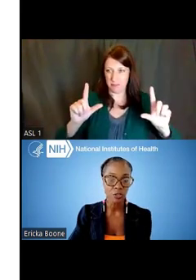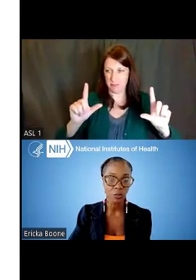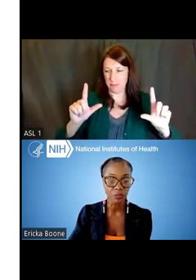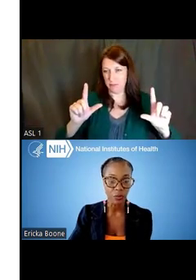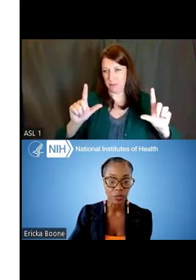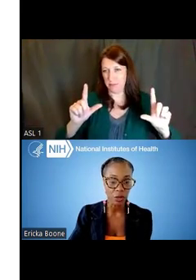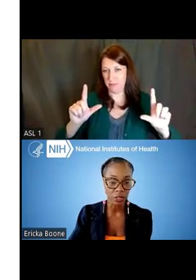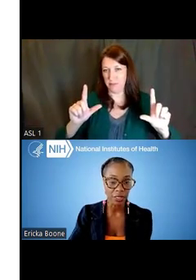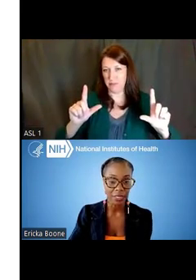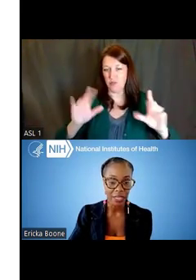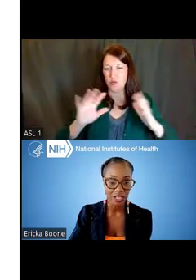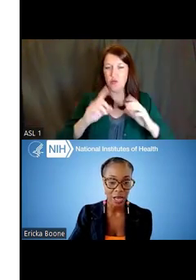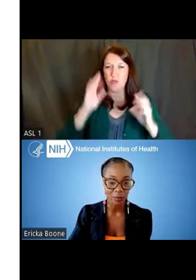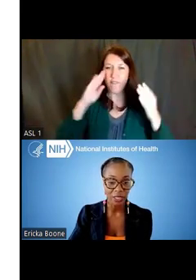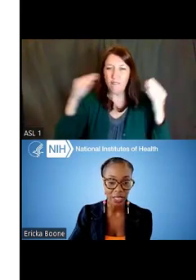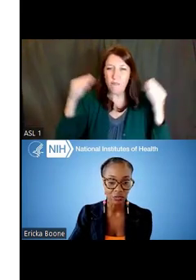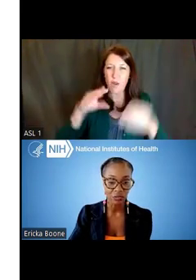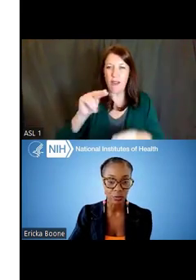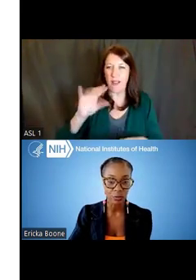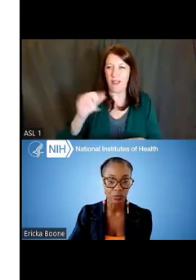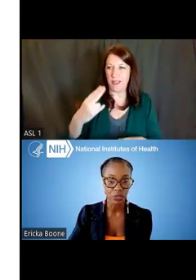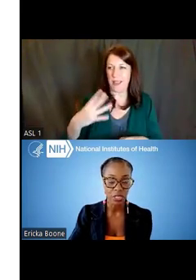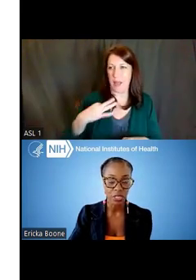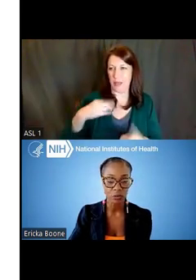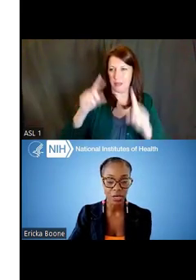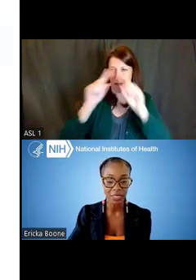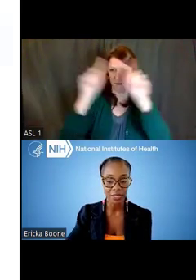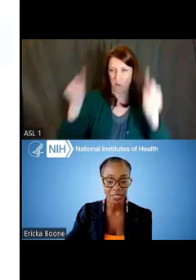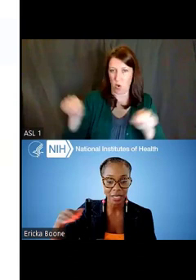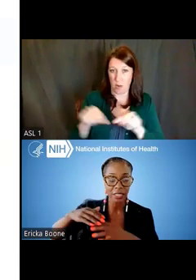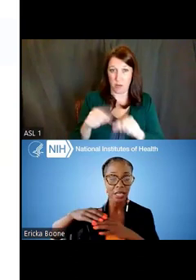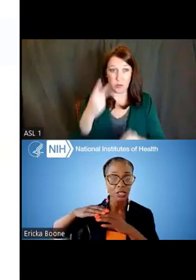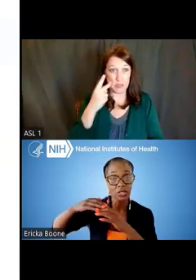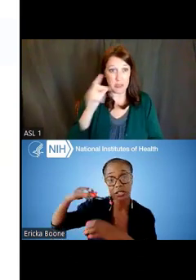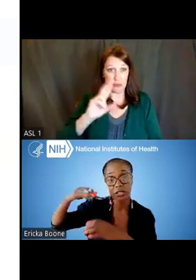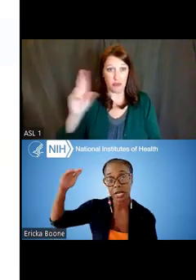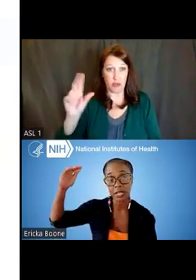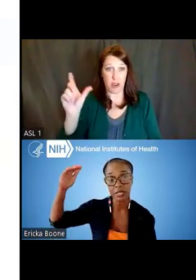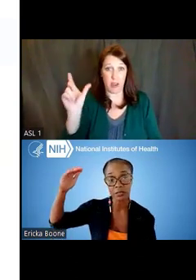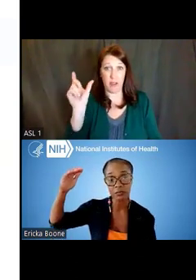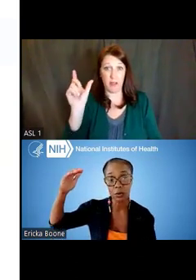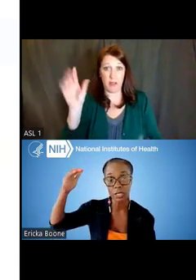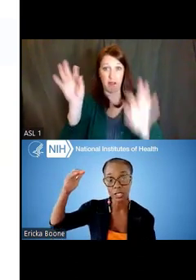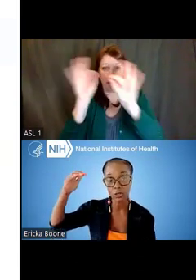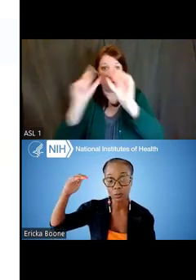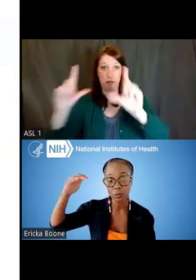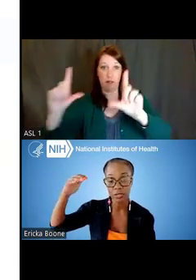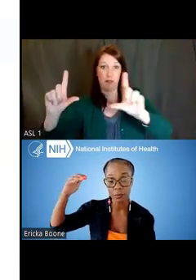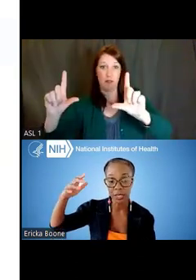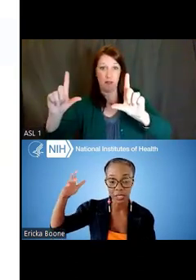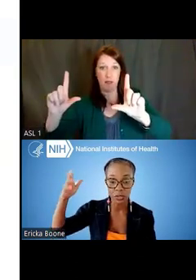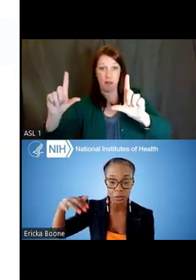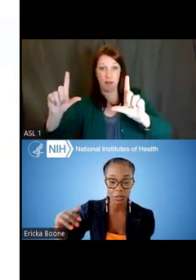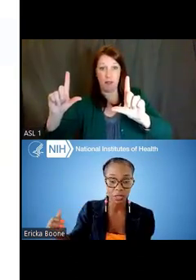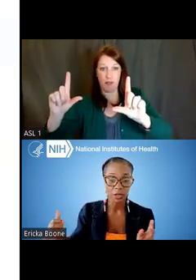is really focusing on NIH application forms. So if you see on the right hand side, you see the kinds of forms that you should be submitting to submit --